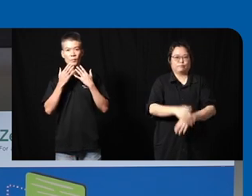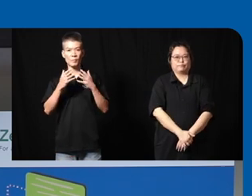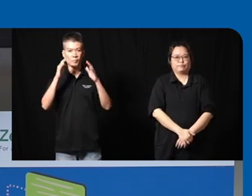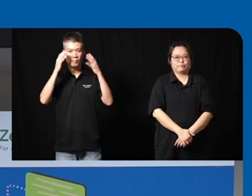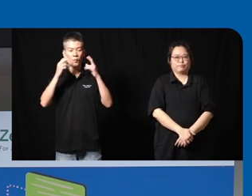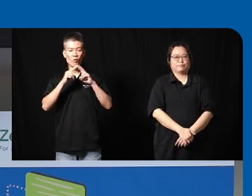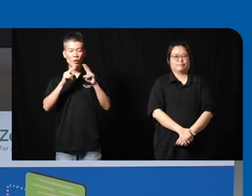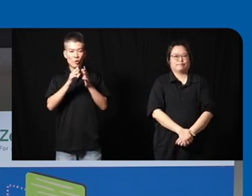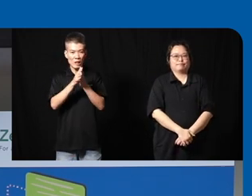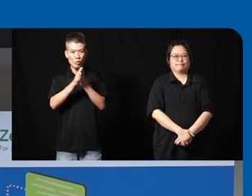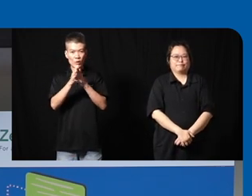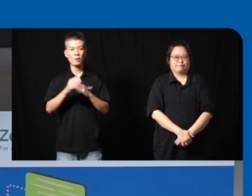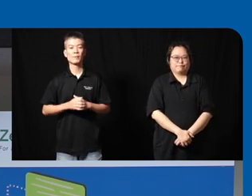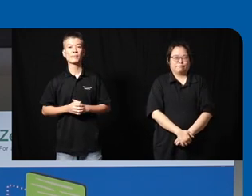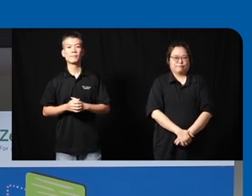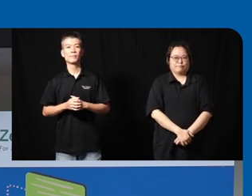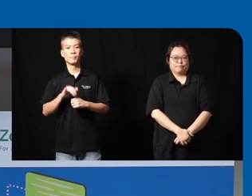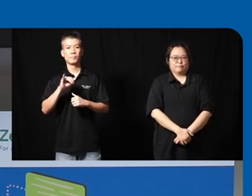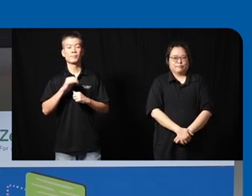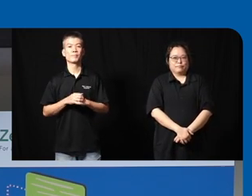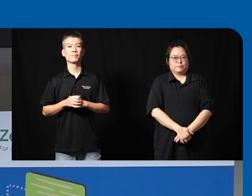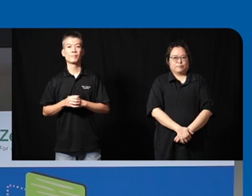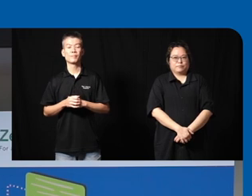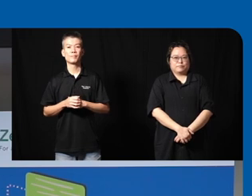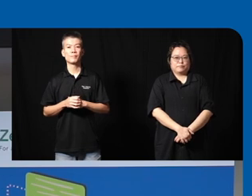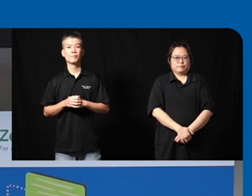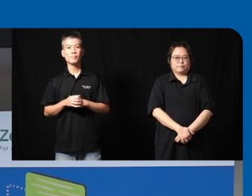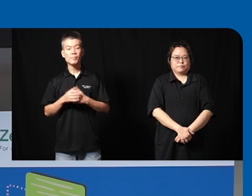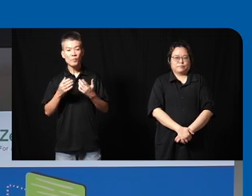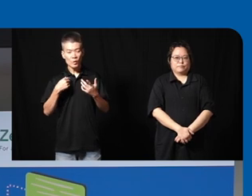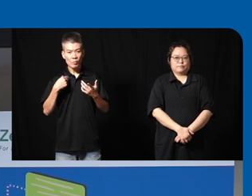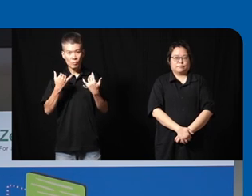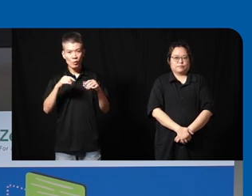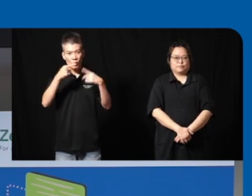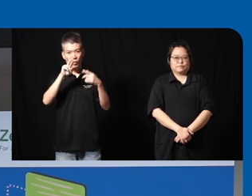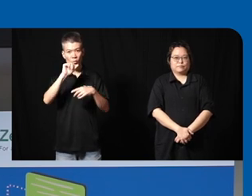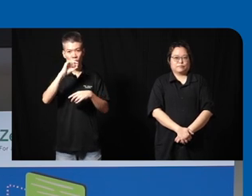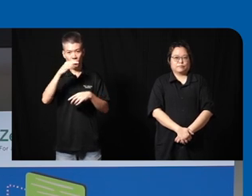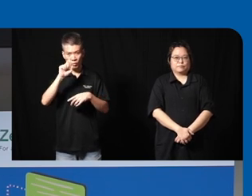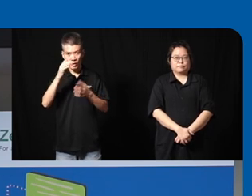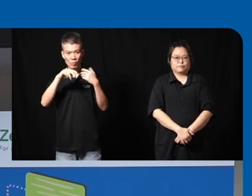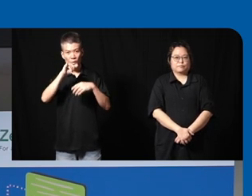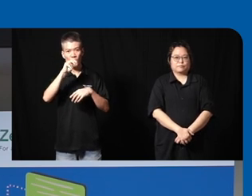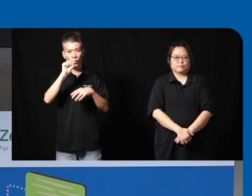interesting so we'll we'll go over to Rachel we'll come back to James with questions later